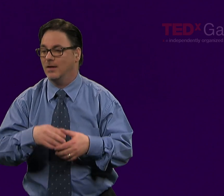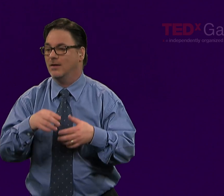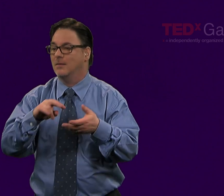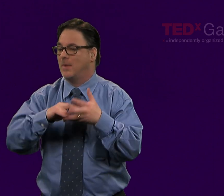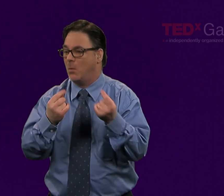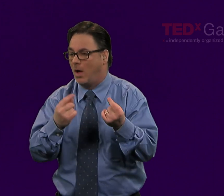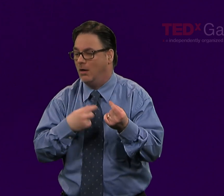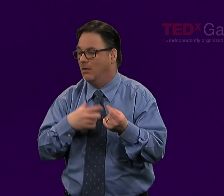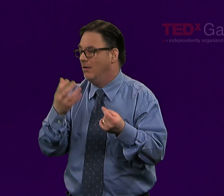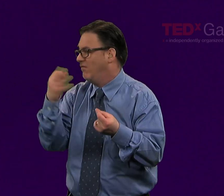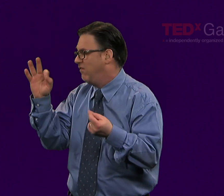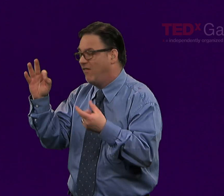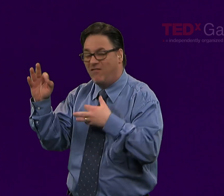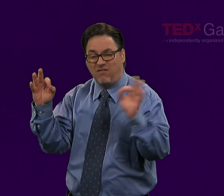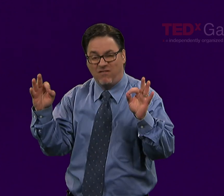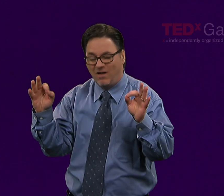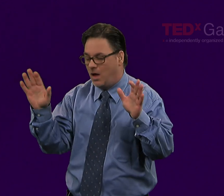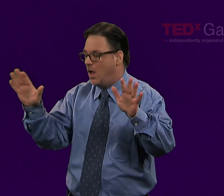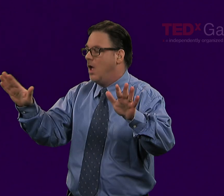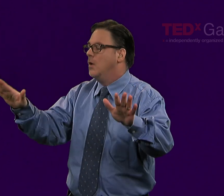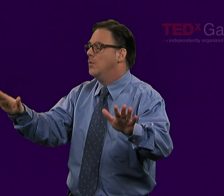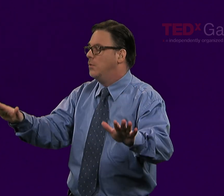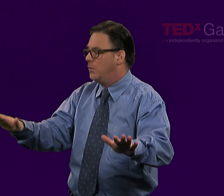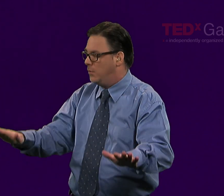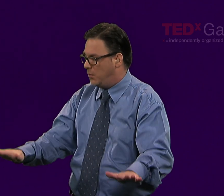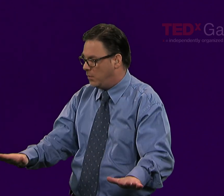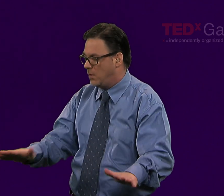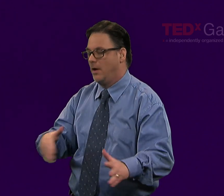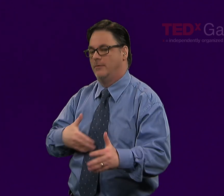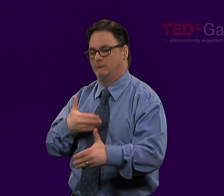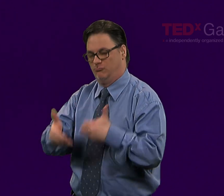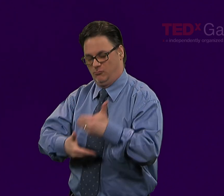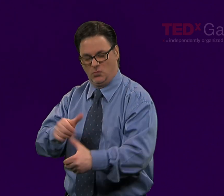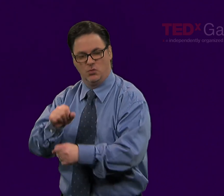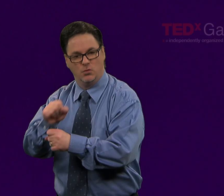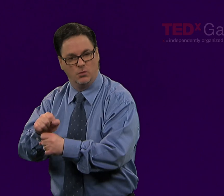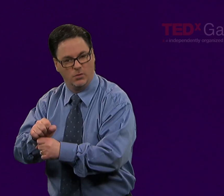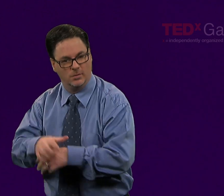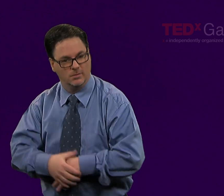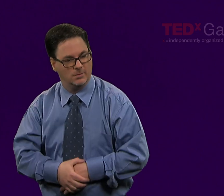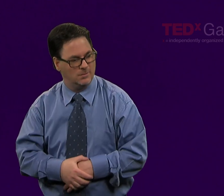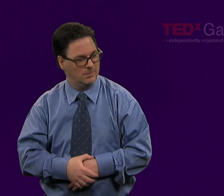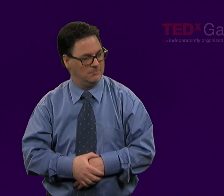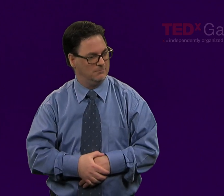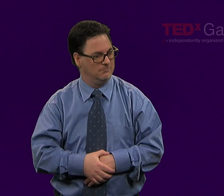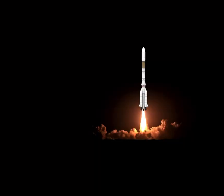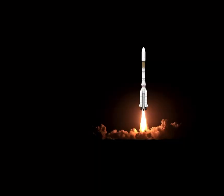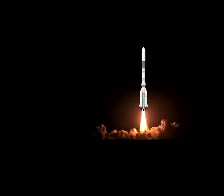It's actually the removal and lessening of distractors that allows us to tightly focus on work.